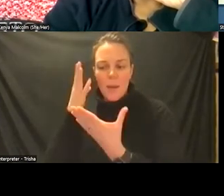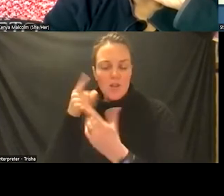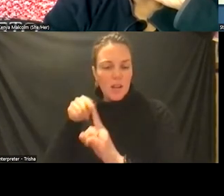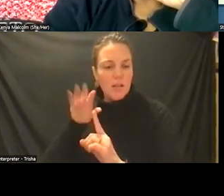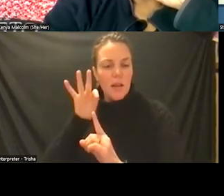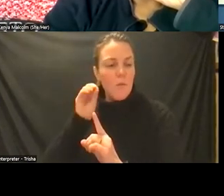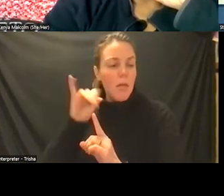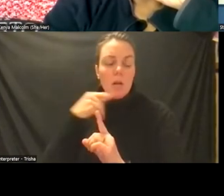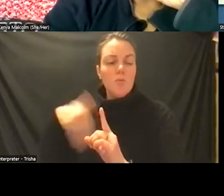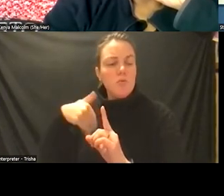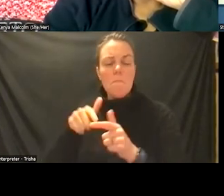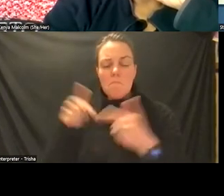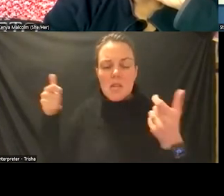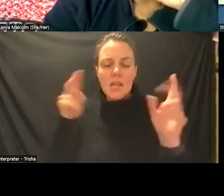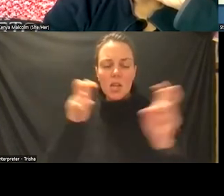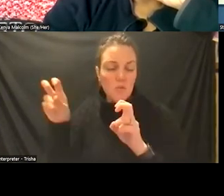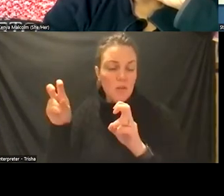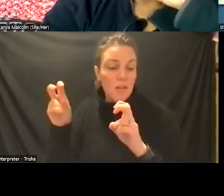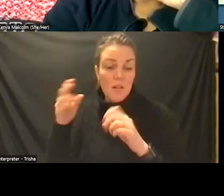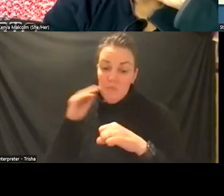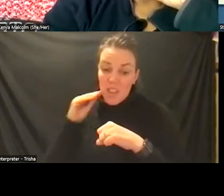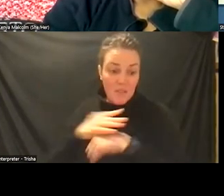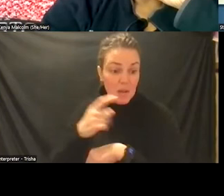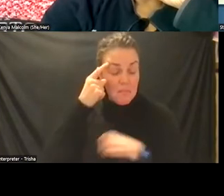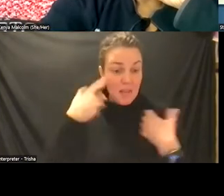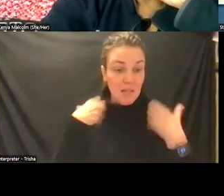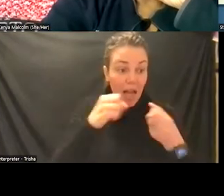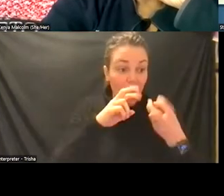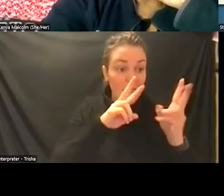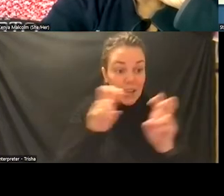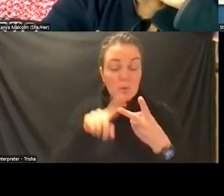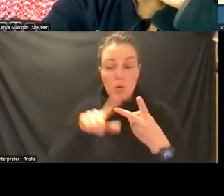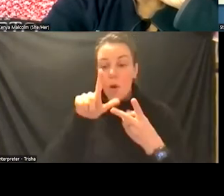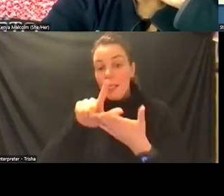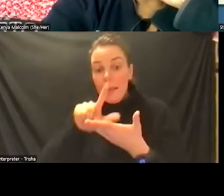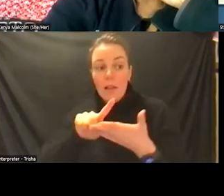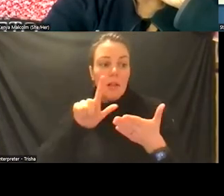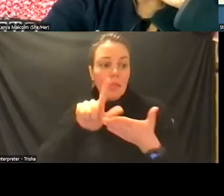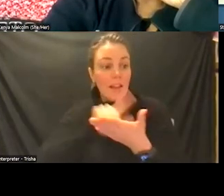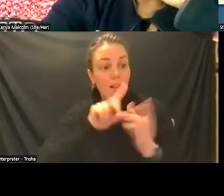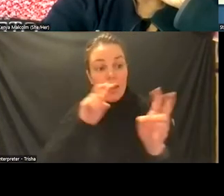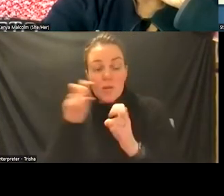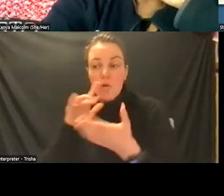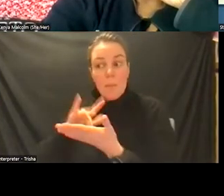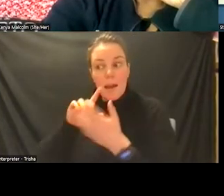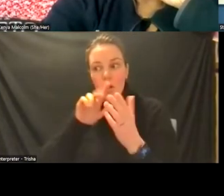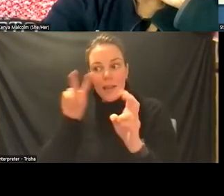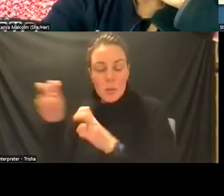uh in mental health issues or or legal issues or medical issues is very very significant and